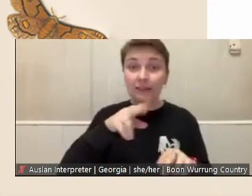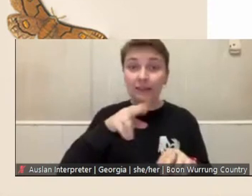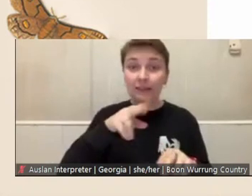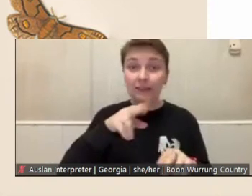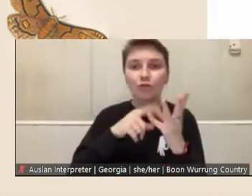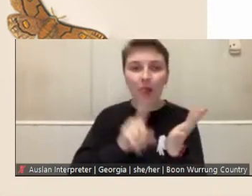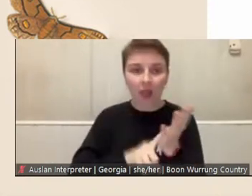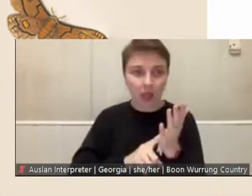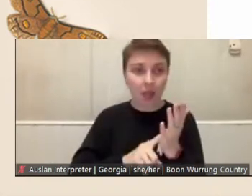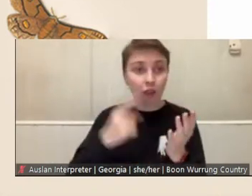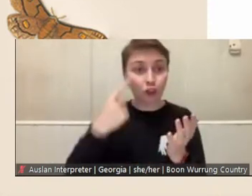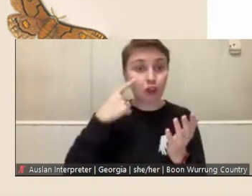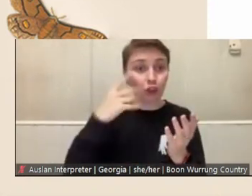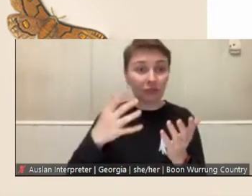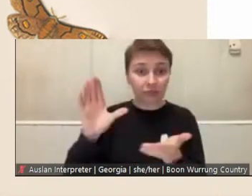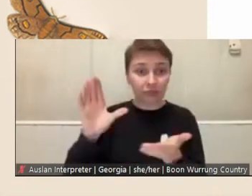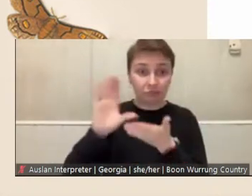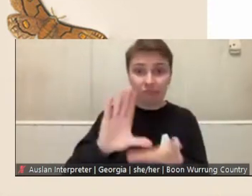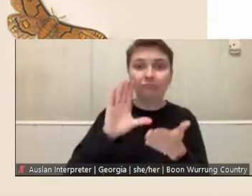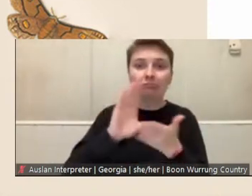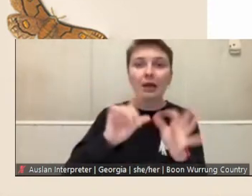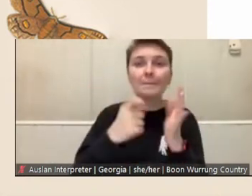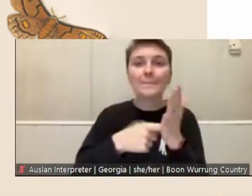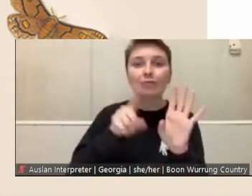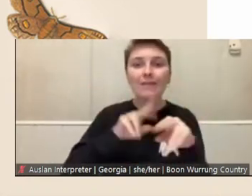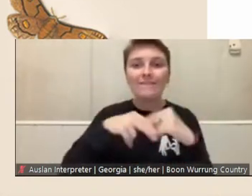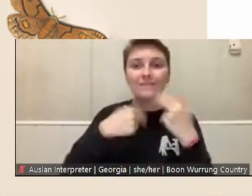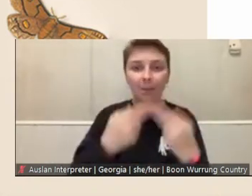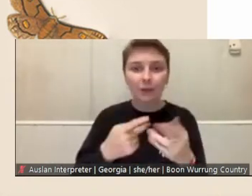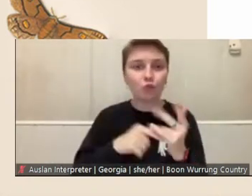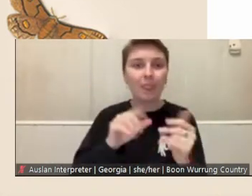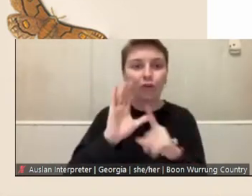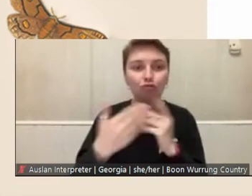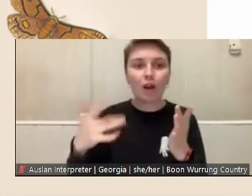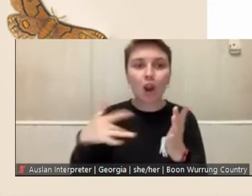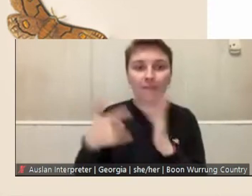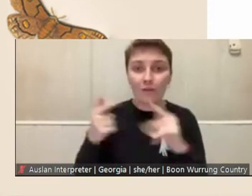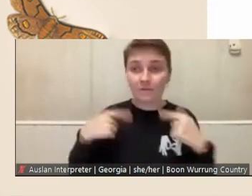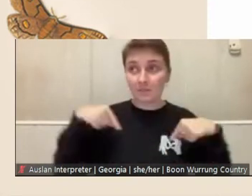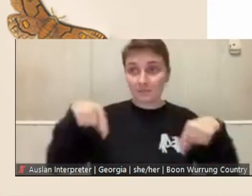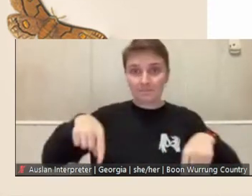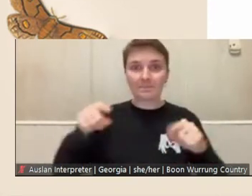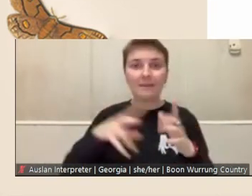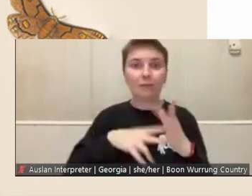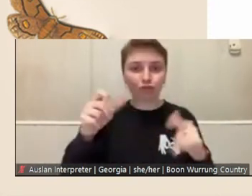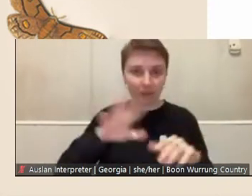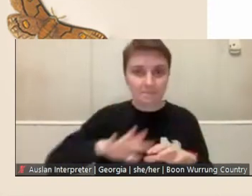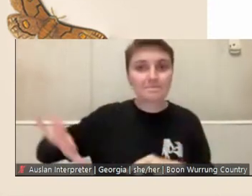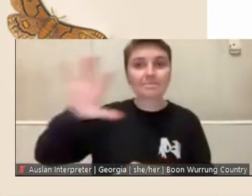family to the cultural life of our state and it also carries a grant of fifteen thousand dollars